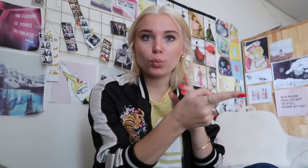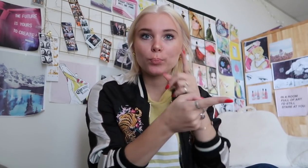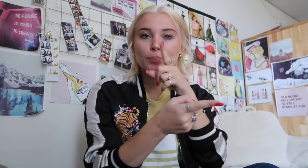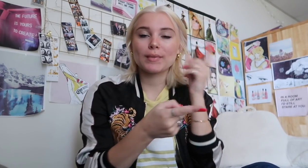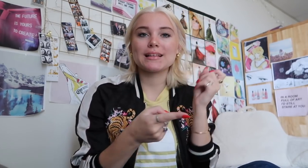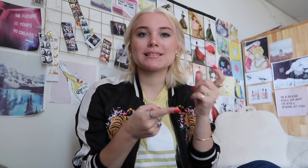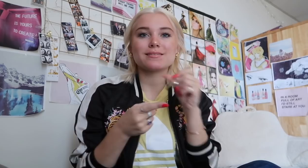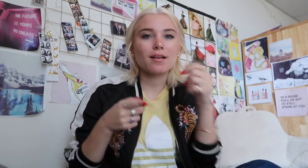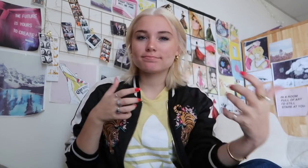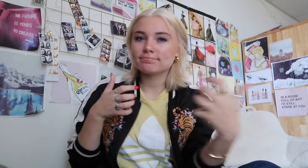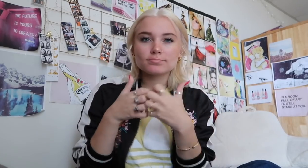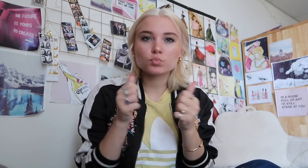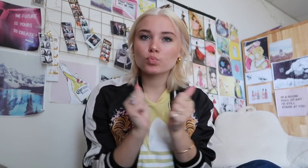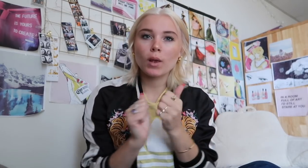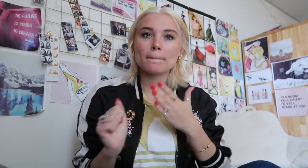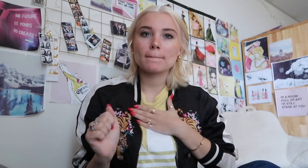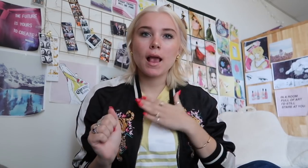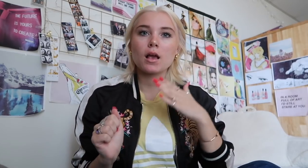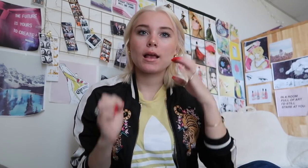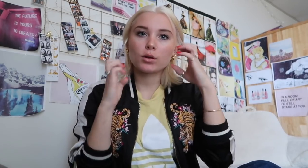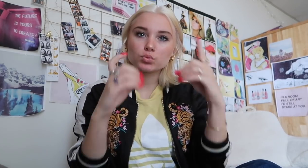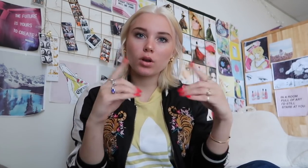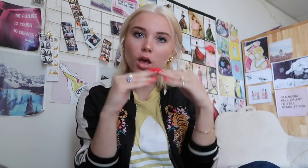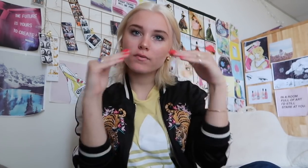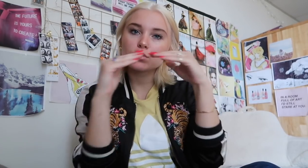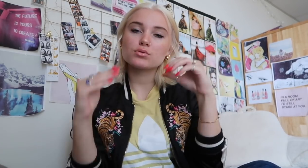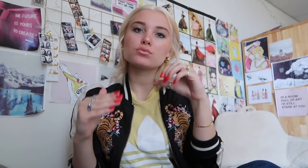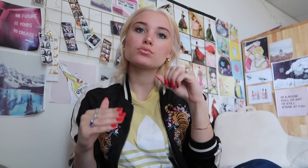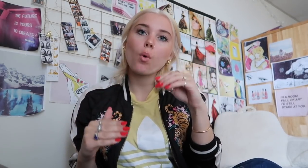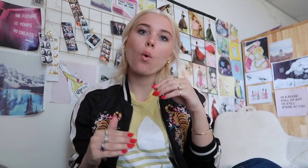because it was not fit to my education needs so I ended up going to another class